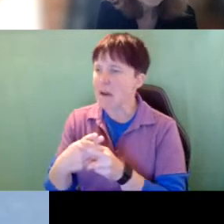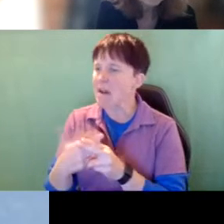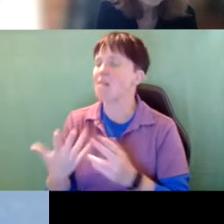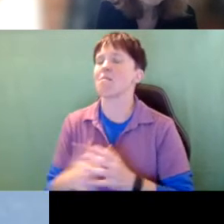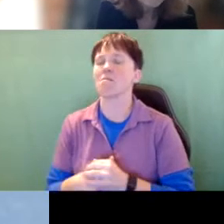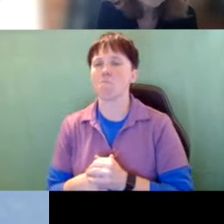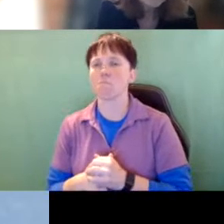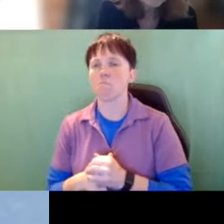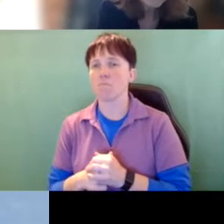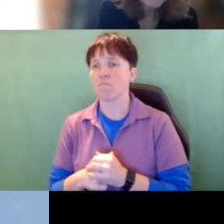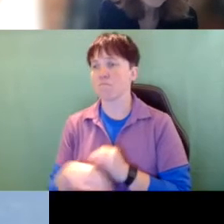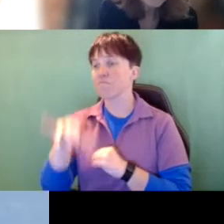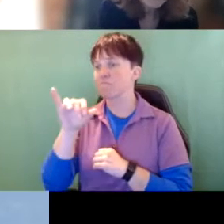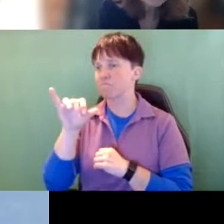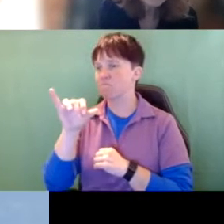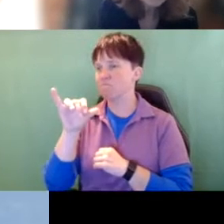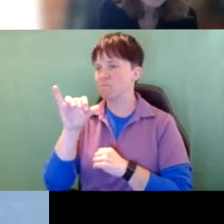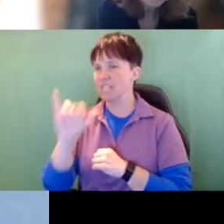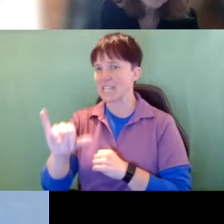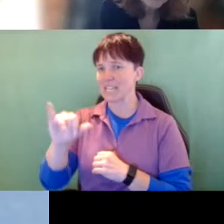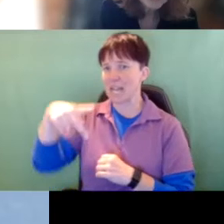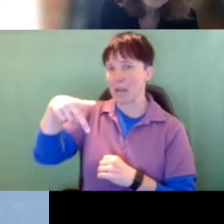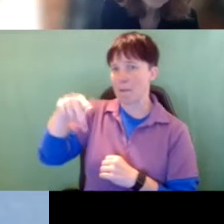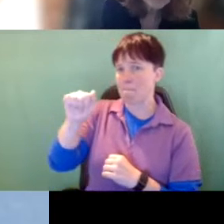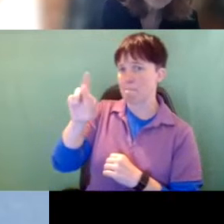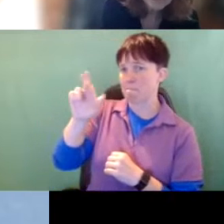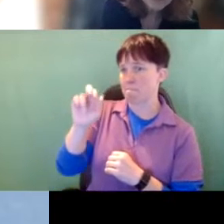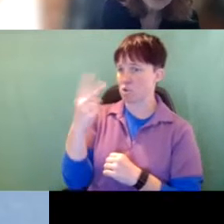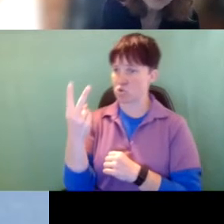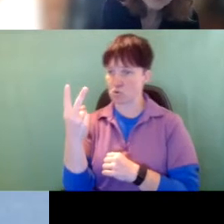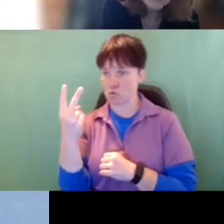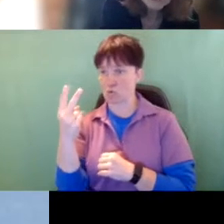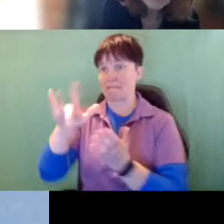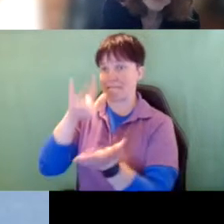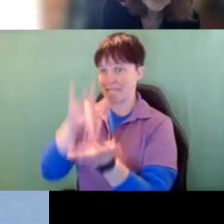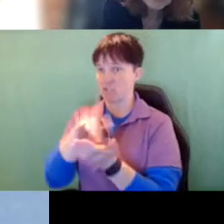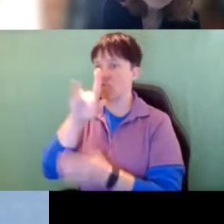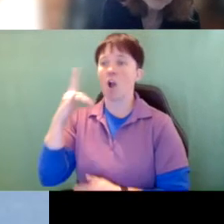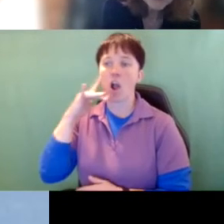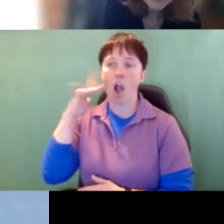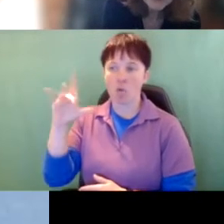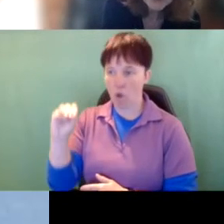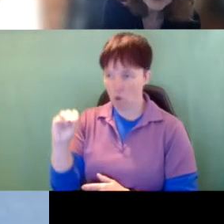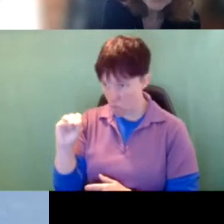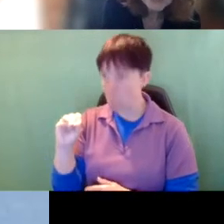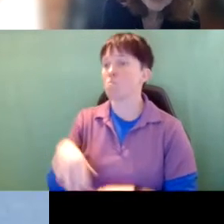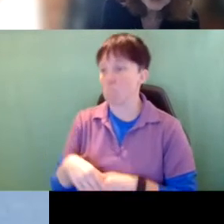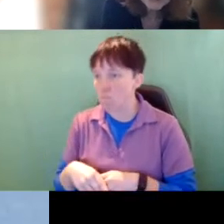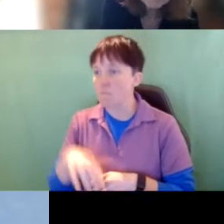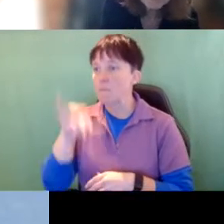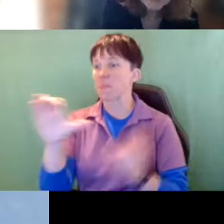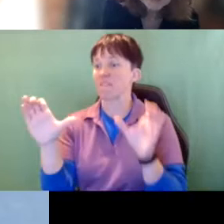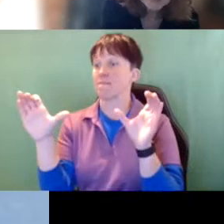goes through the PAR2A Center out of Colorado, and that particular certification is based